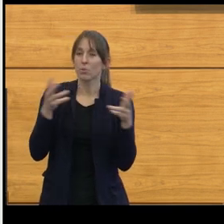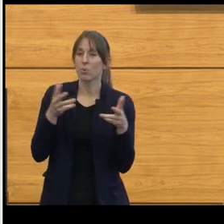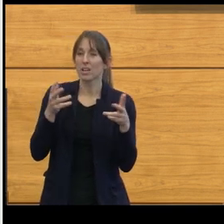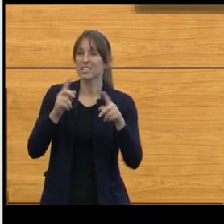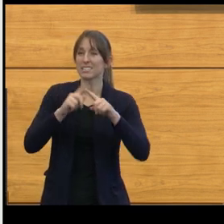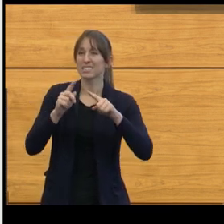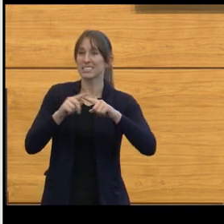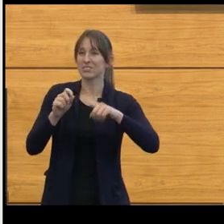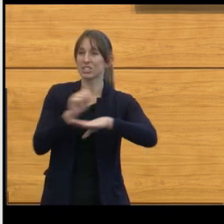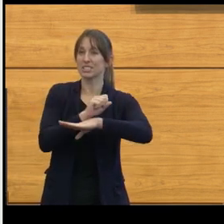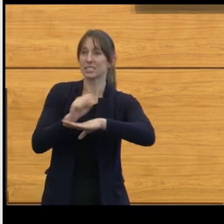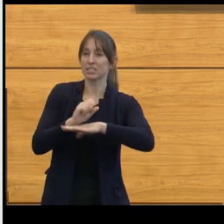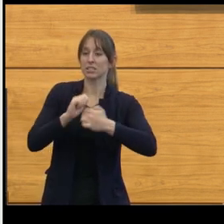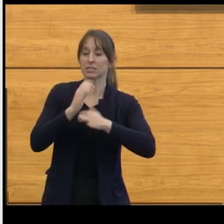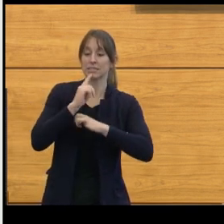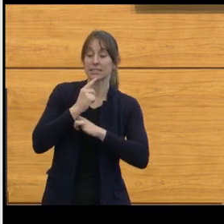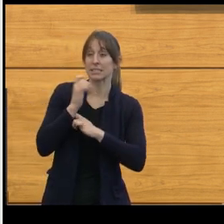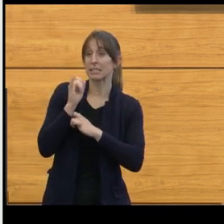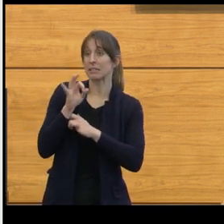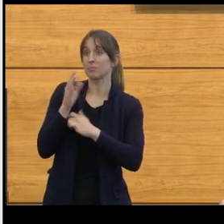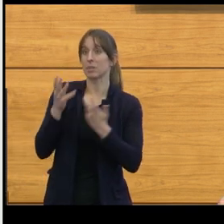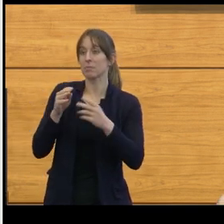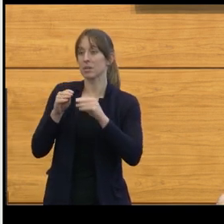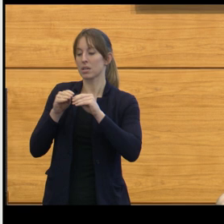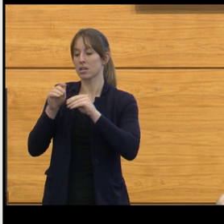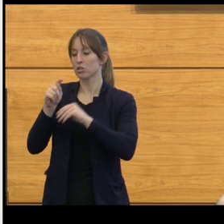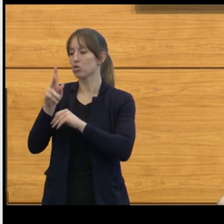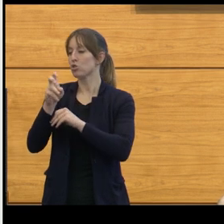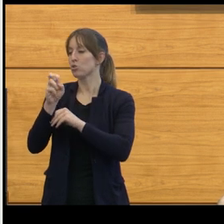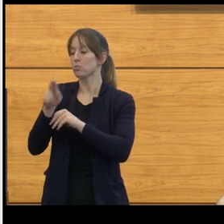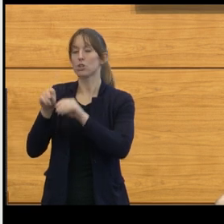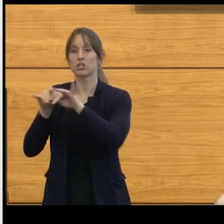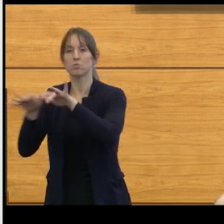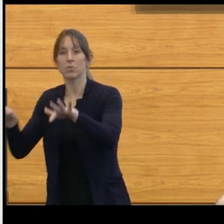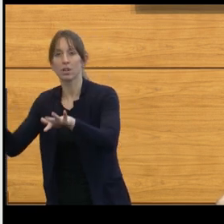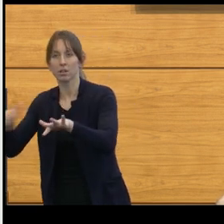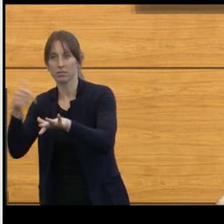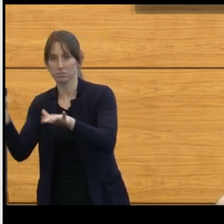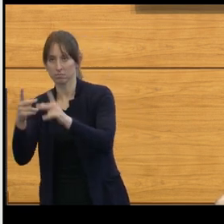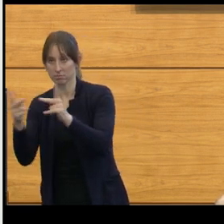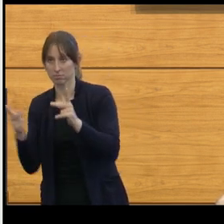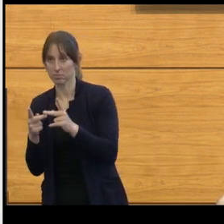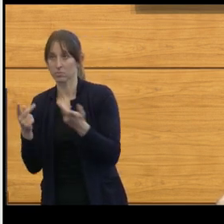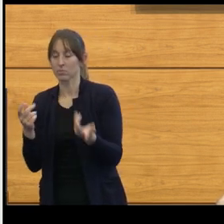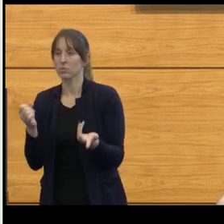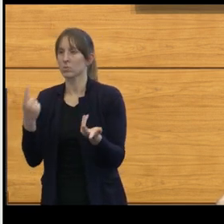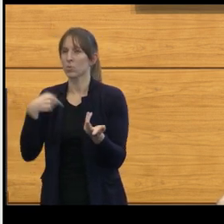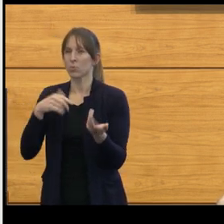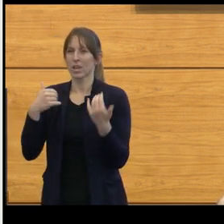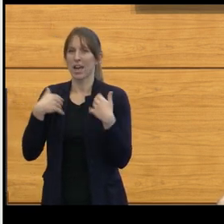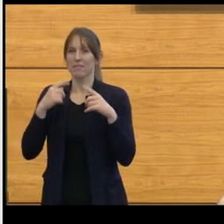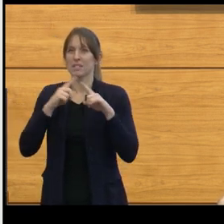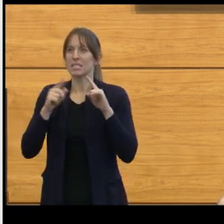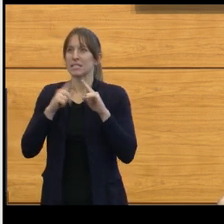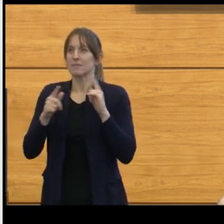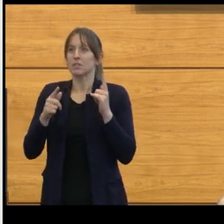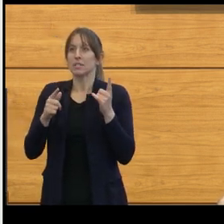of spread of the tumor in other locations. So we had things that we could look at, but we didn't really understand why some patients